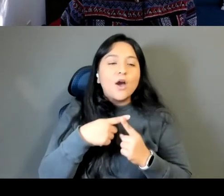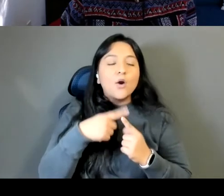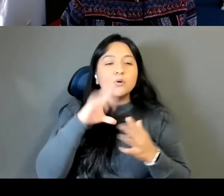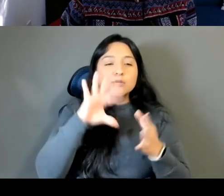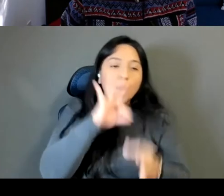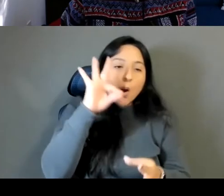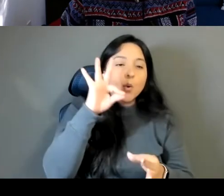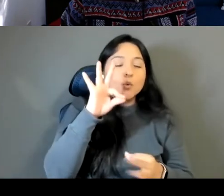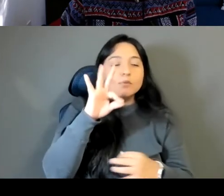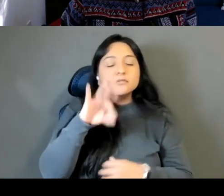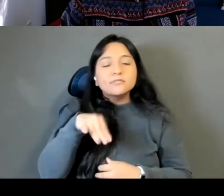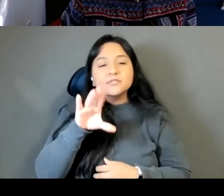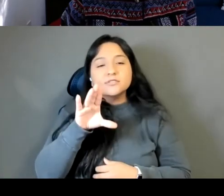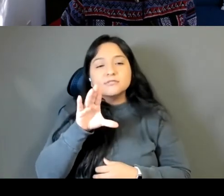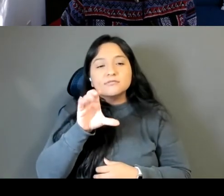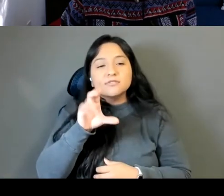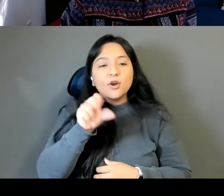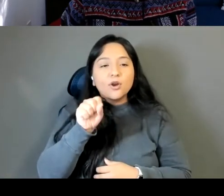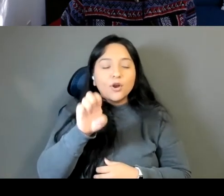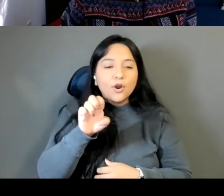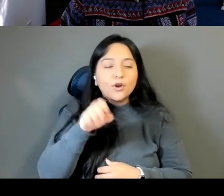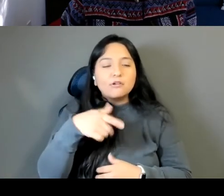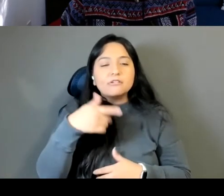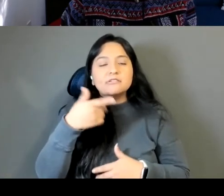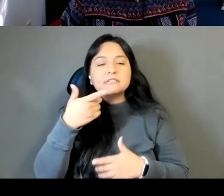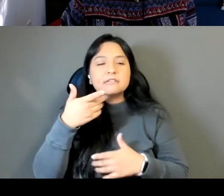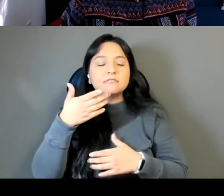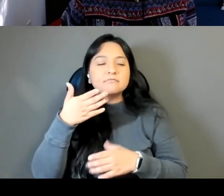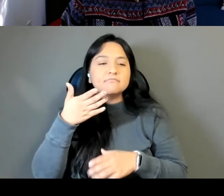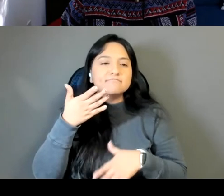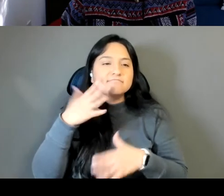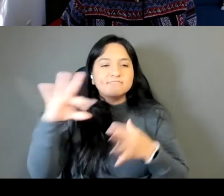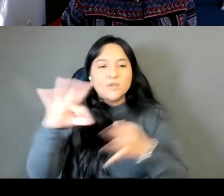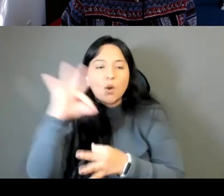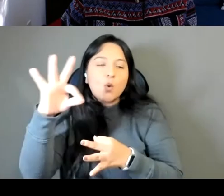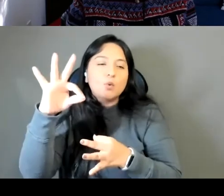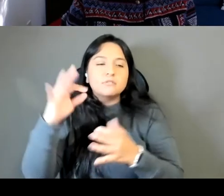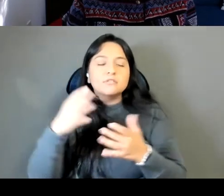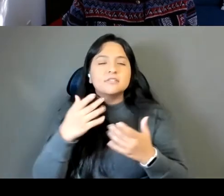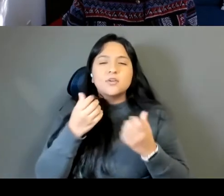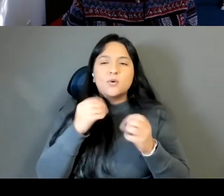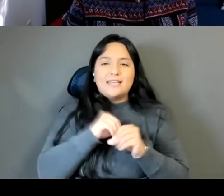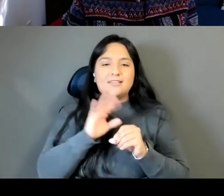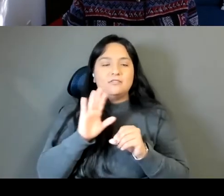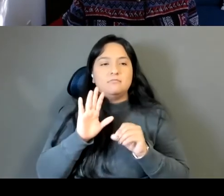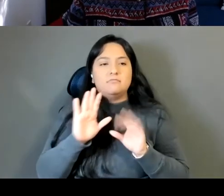I loved in your book theory, there's a lot about, um, purses haunted rooms haunted homes